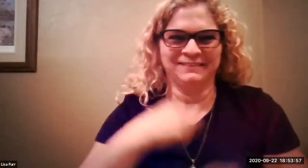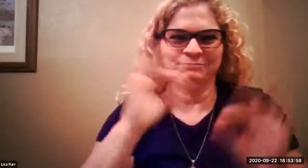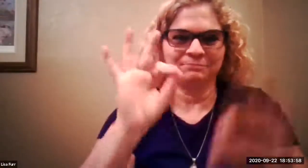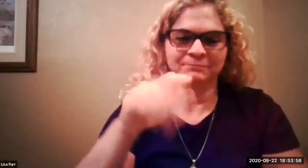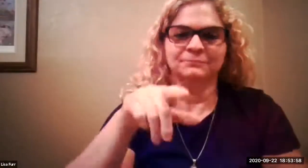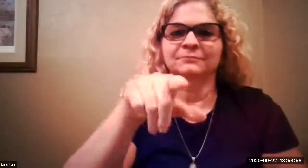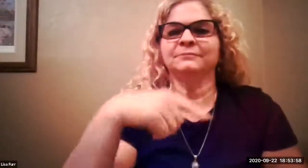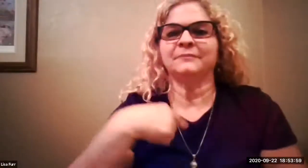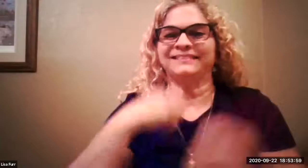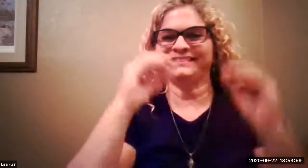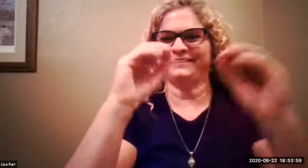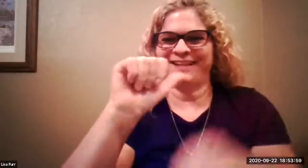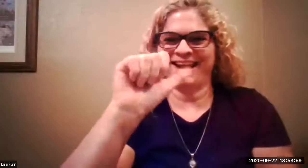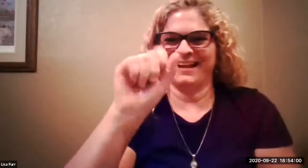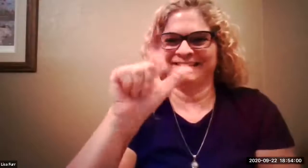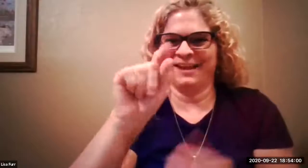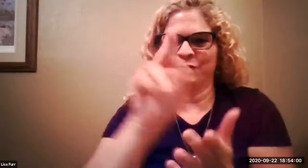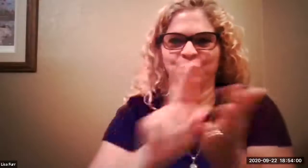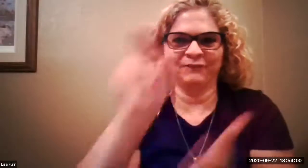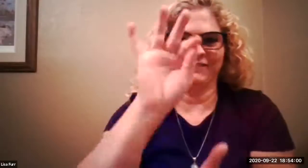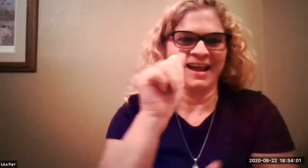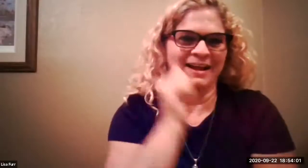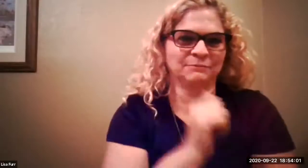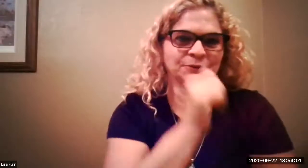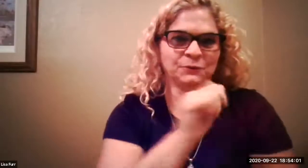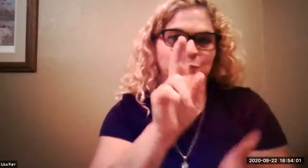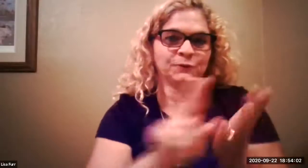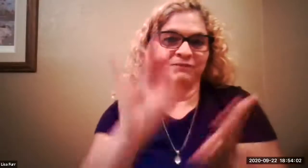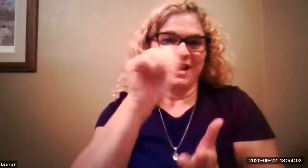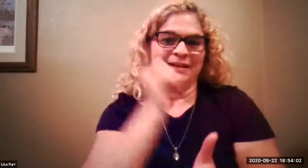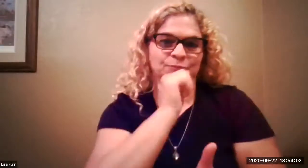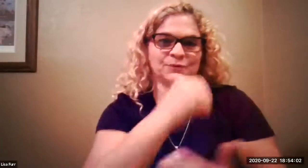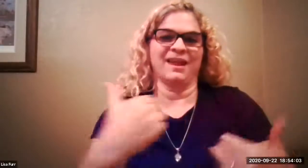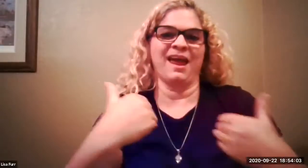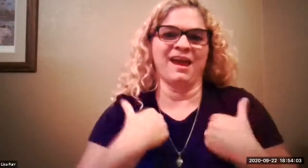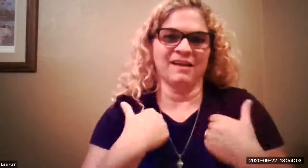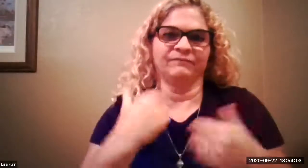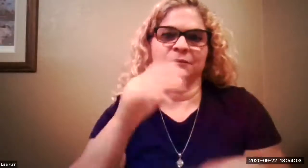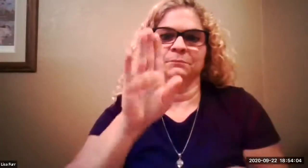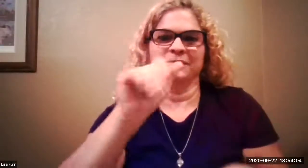hopefully you can all see me um this is lisa fur